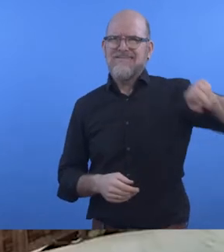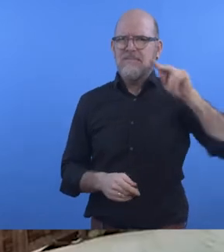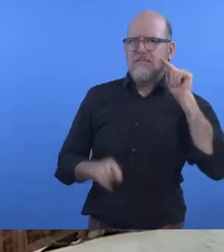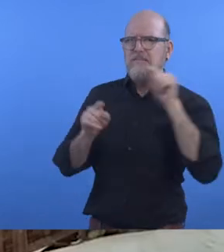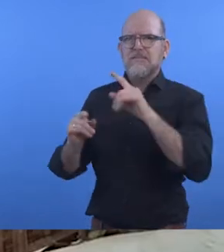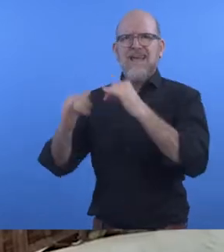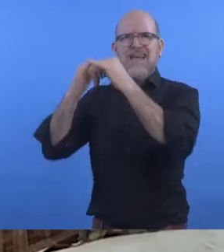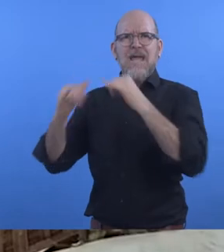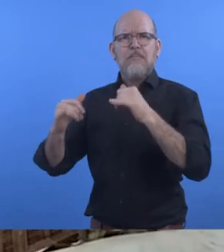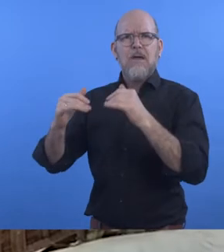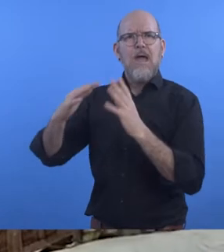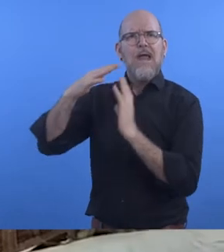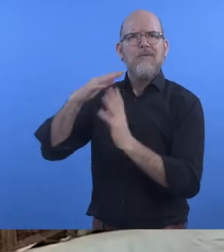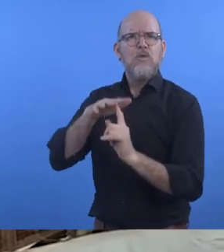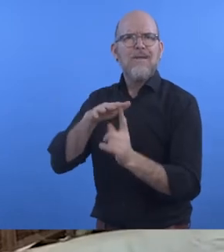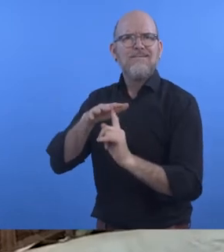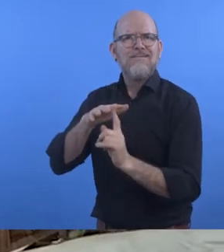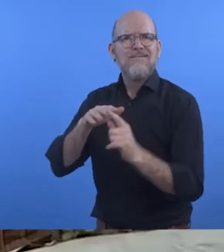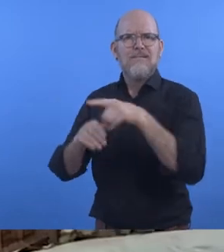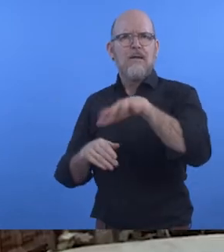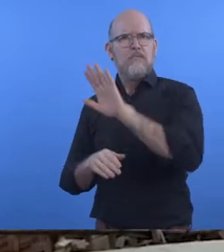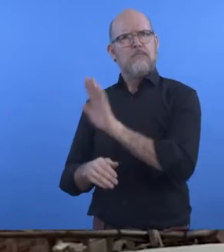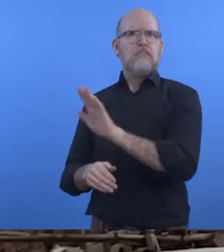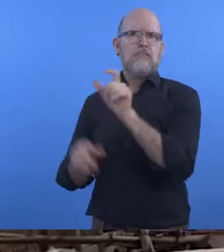facilities in refugee camps of the Rohingya people and modifies them with